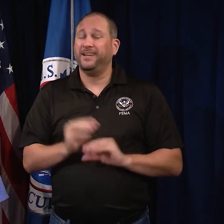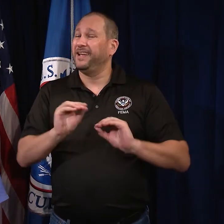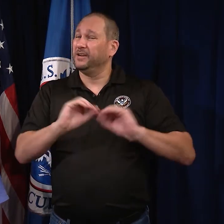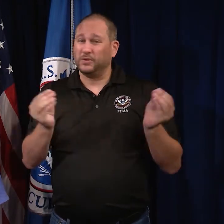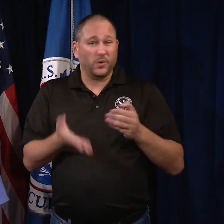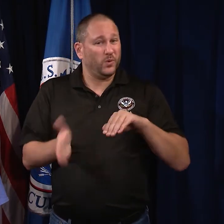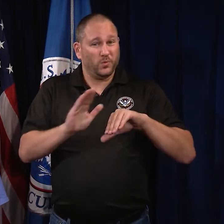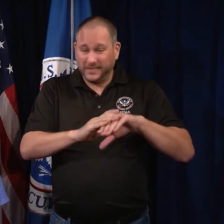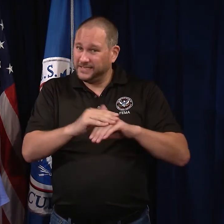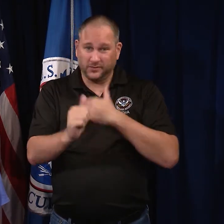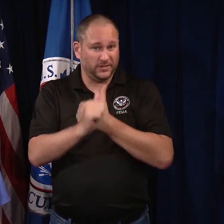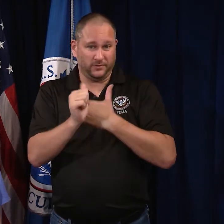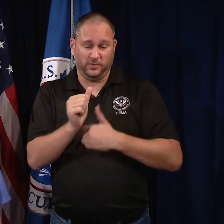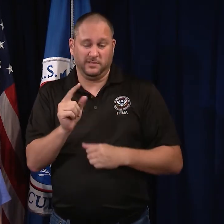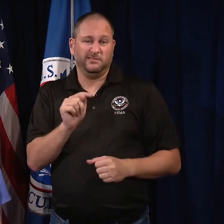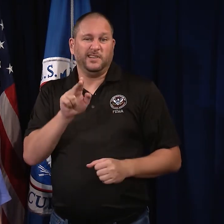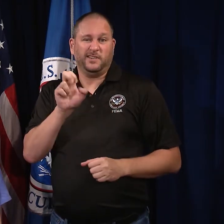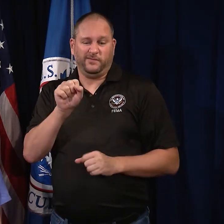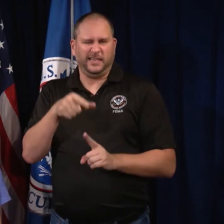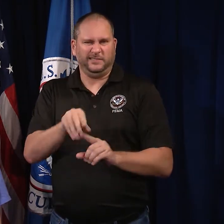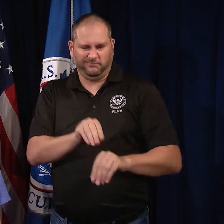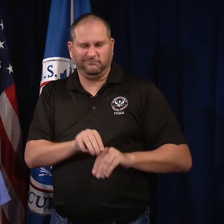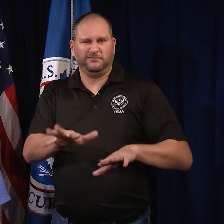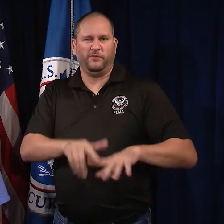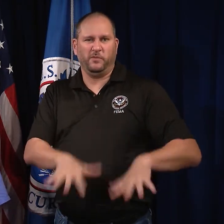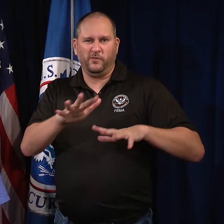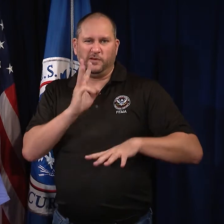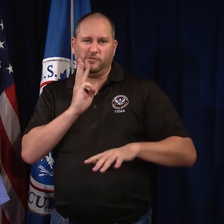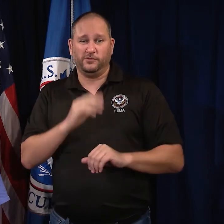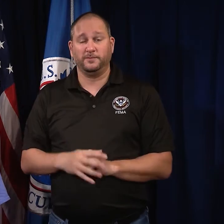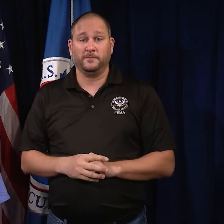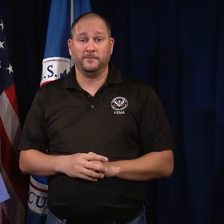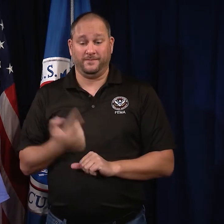and there is no increased risk of tetanus from floodwater.